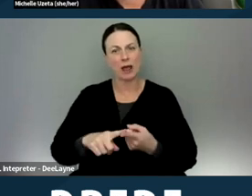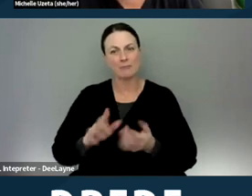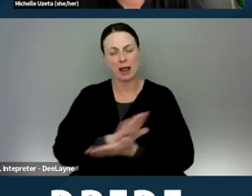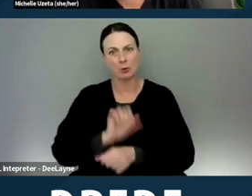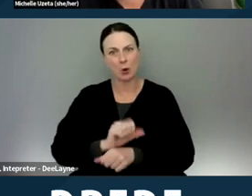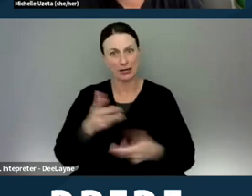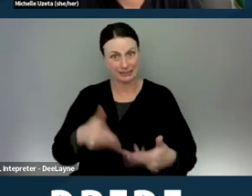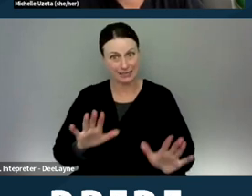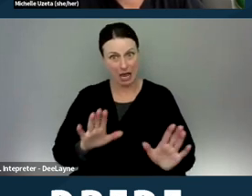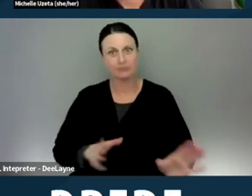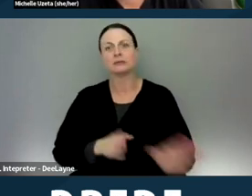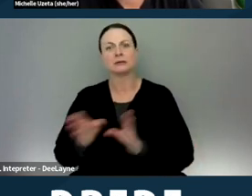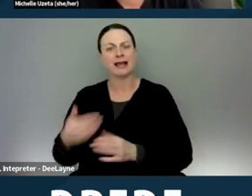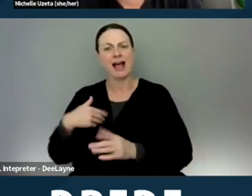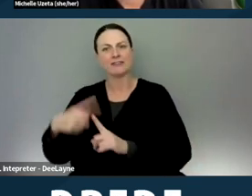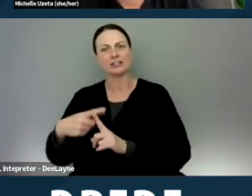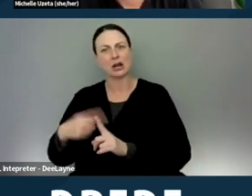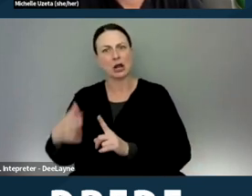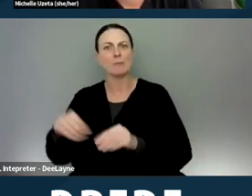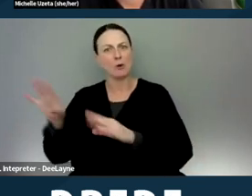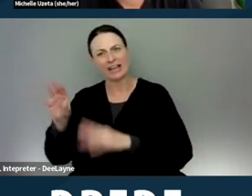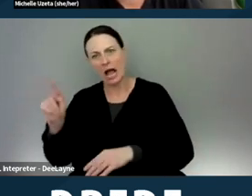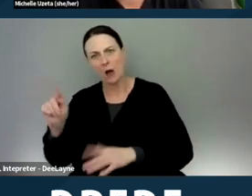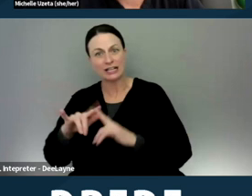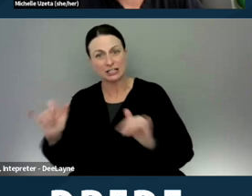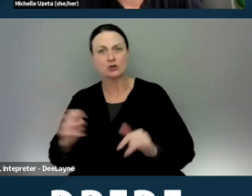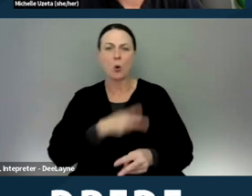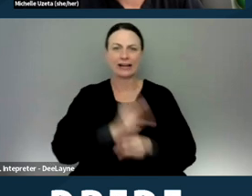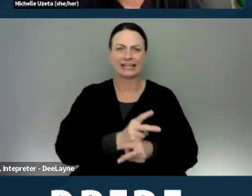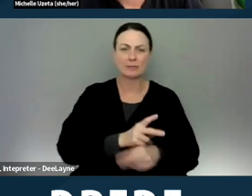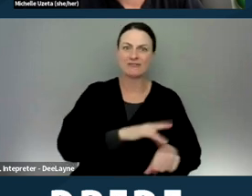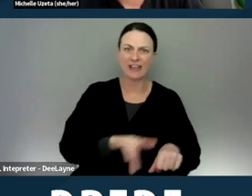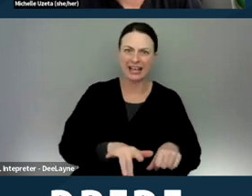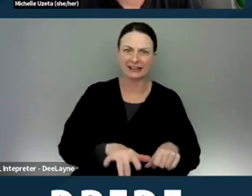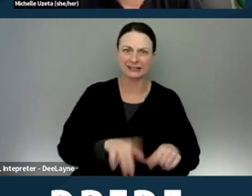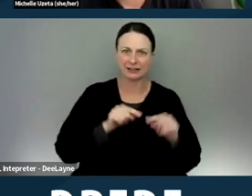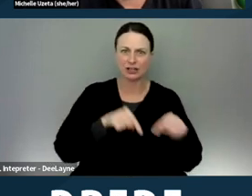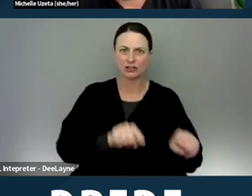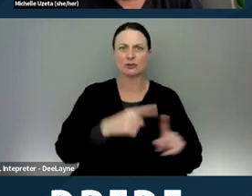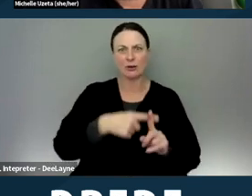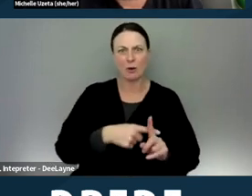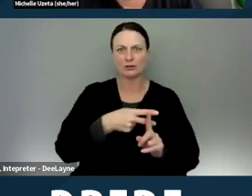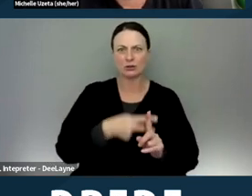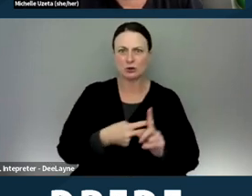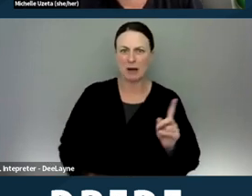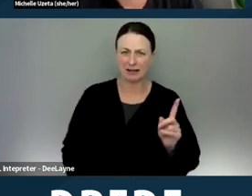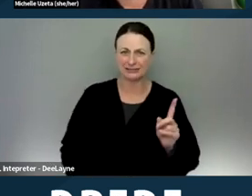have another tenant moving out, et cetera. Or keep the unit vacant during the one to two months, that it takes to process